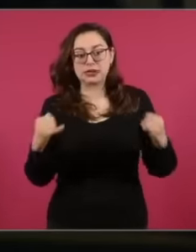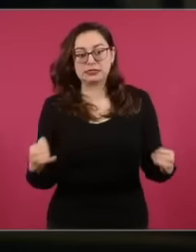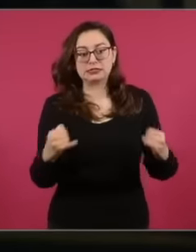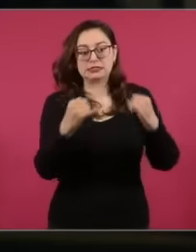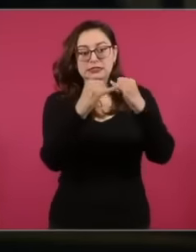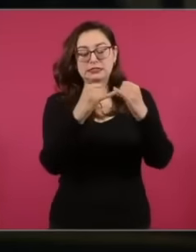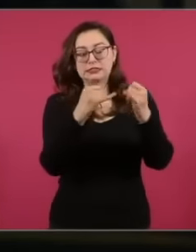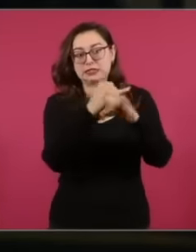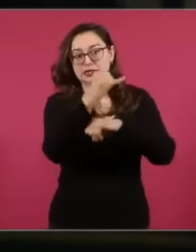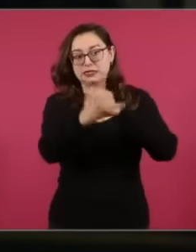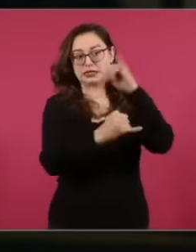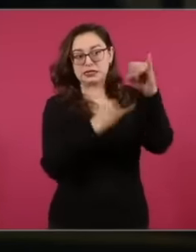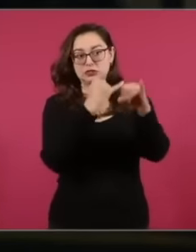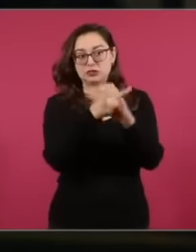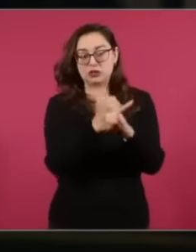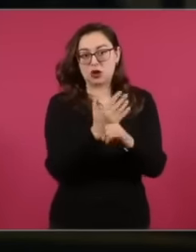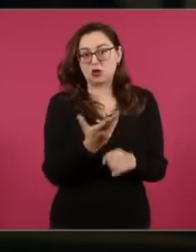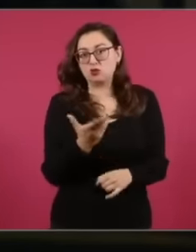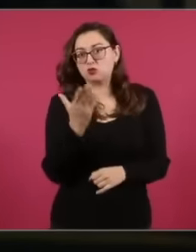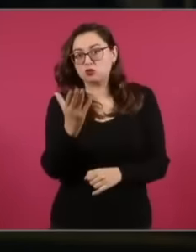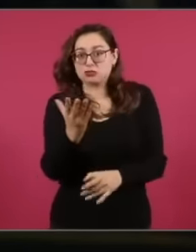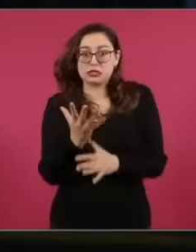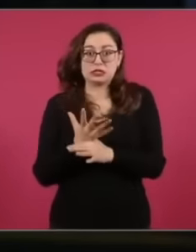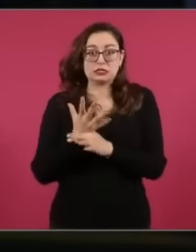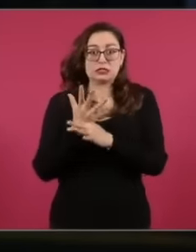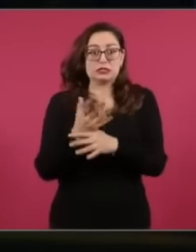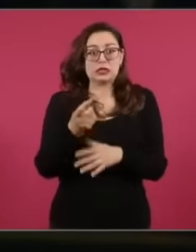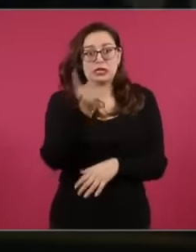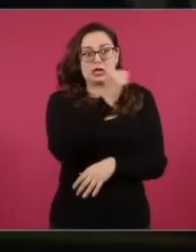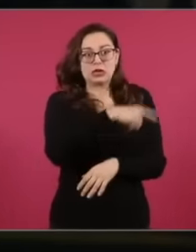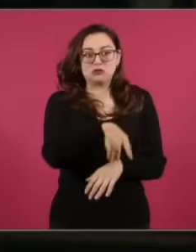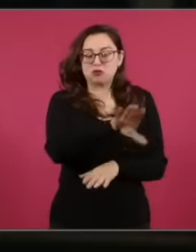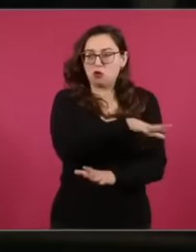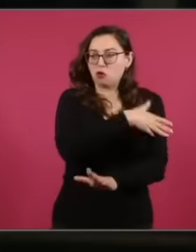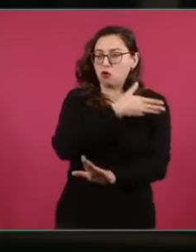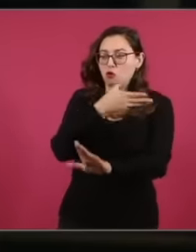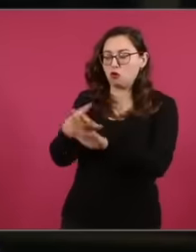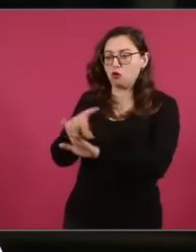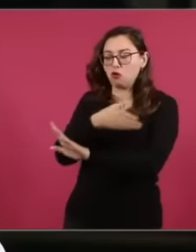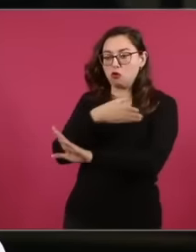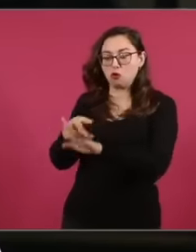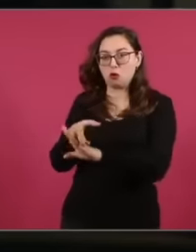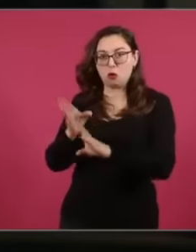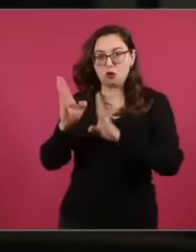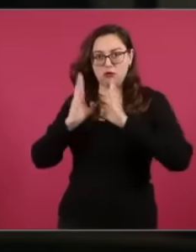to the country as the Mexican army, especially part of what has been known in a